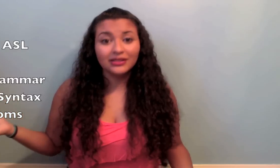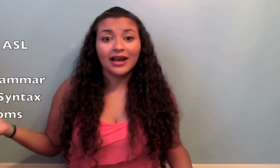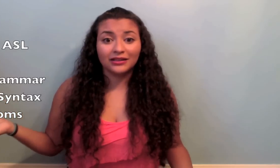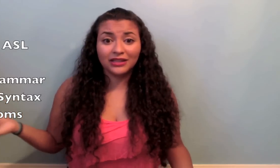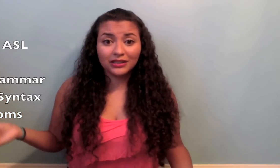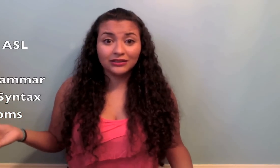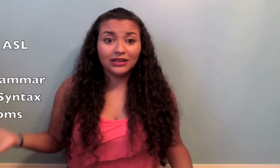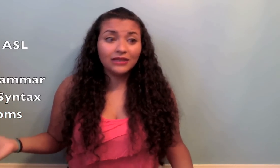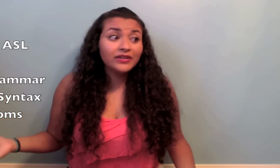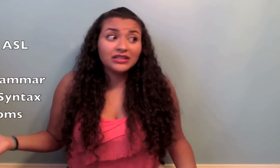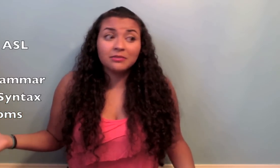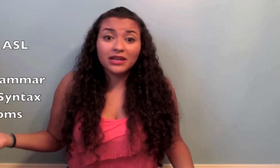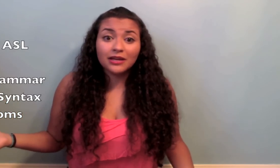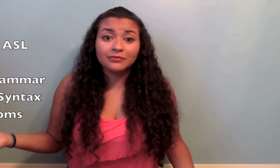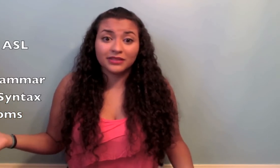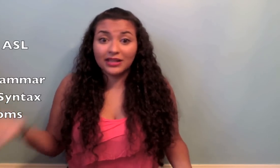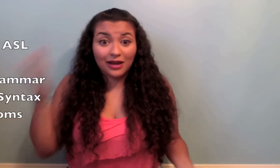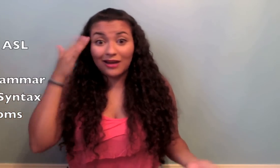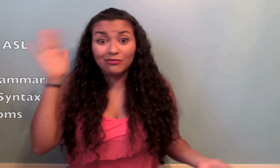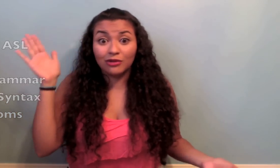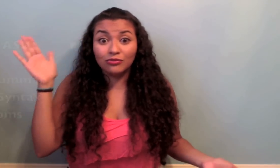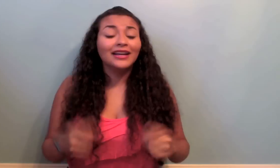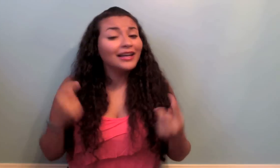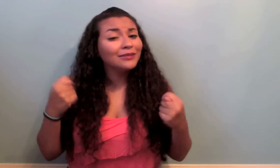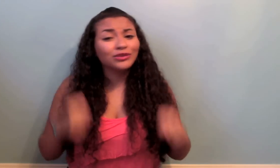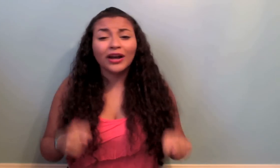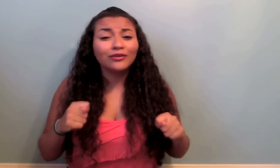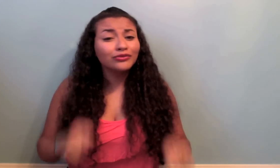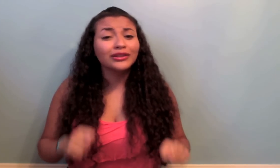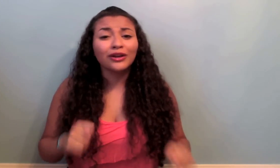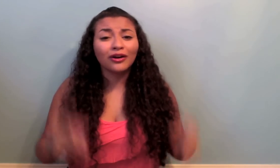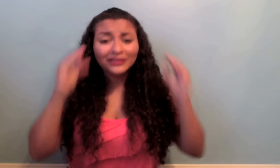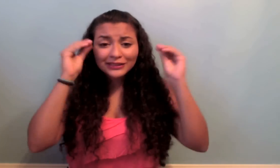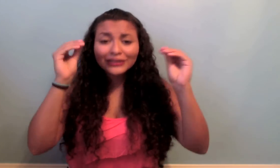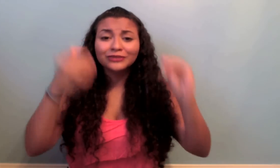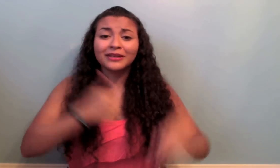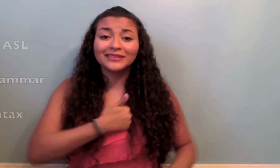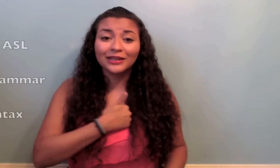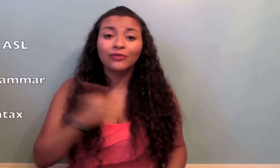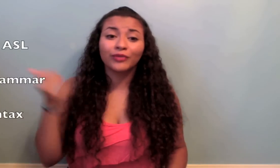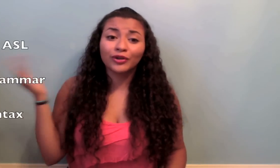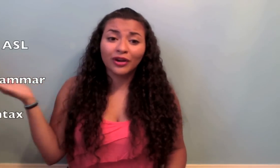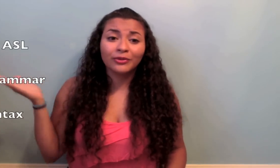and syntax and even some idioms that I dont know! and I'm trying really hard to teach myself the grammar